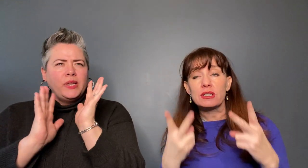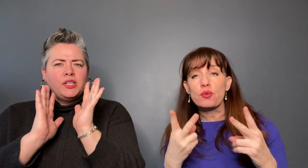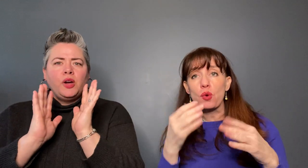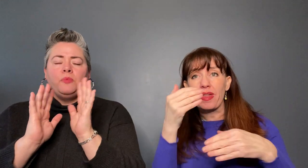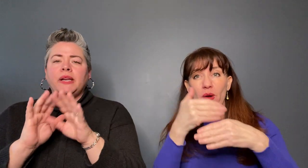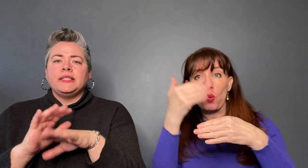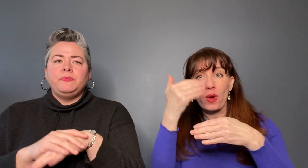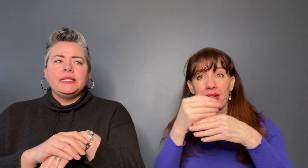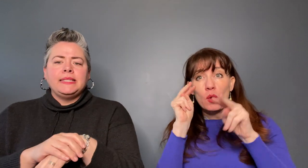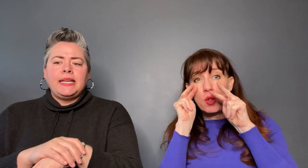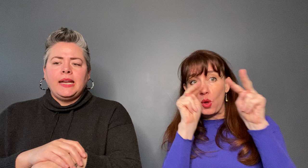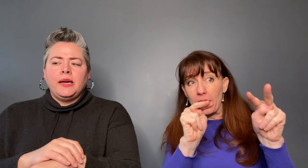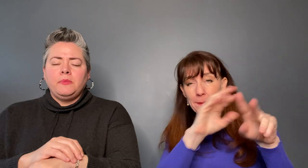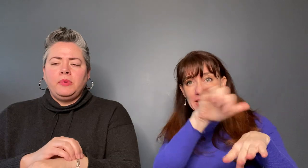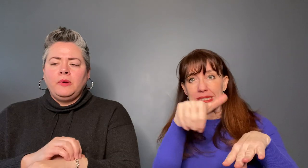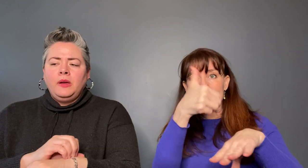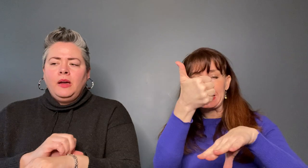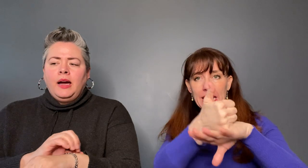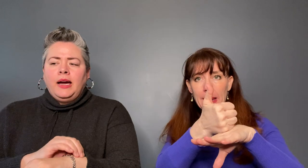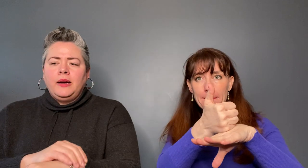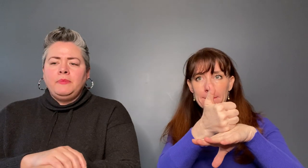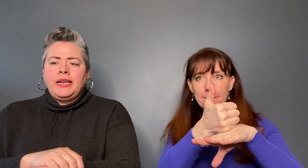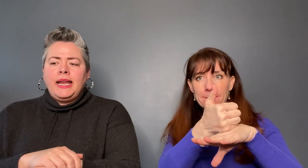window but it's been set up and it